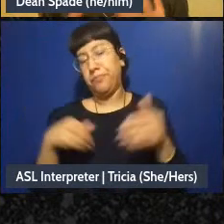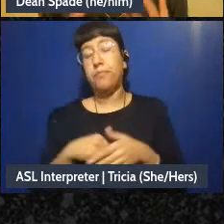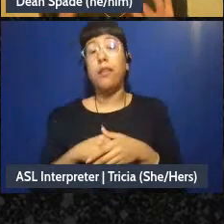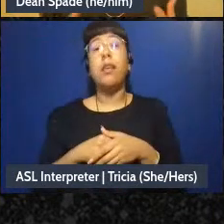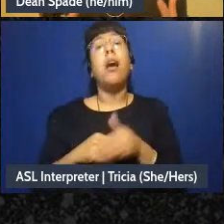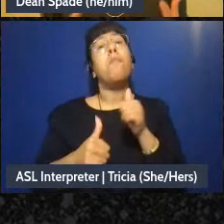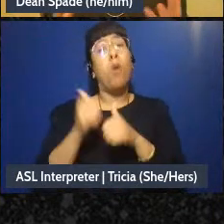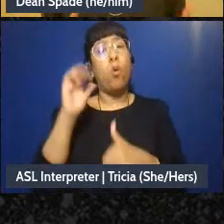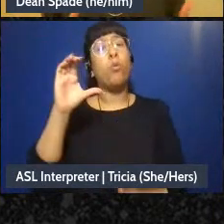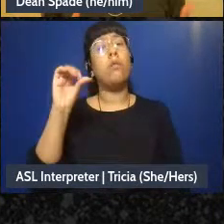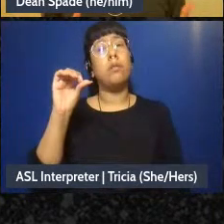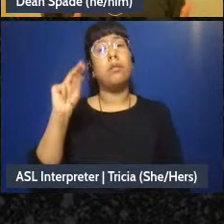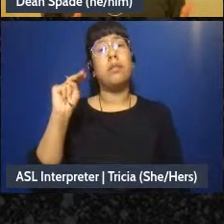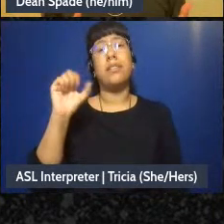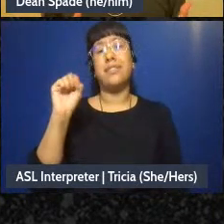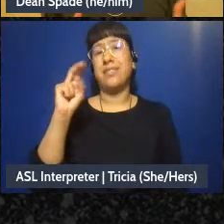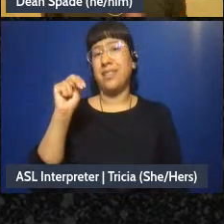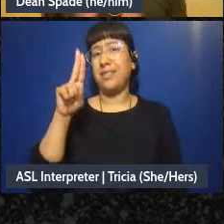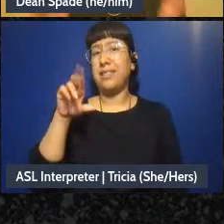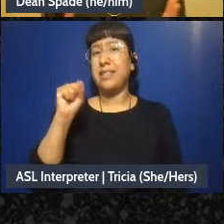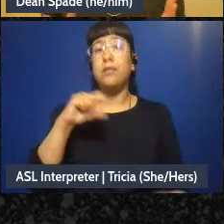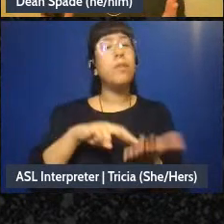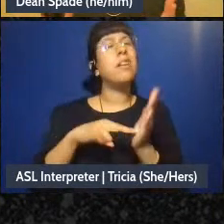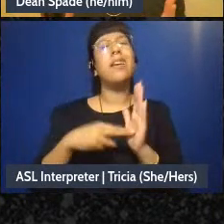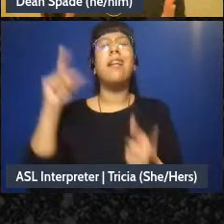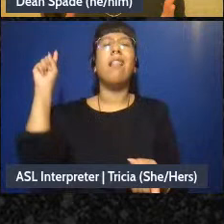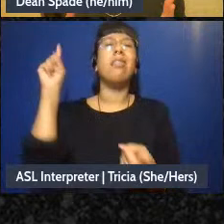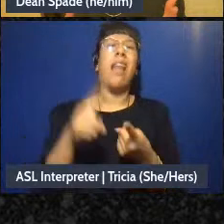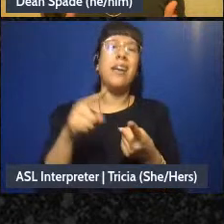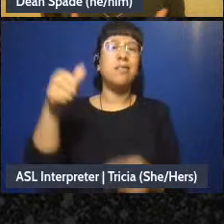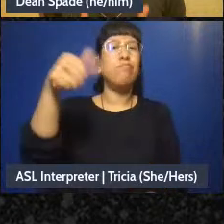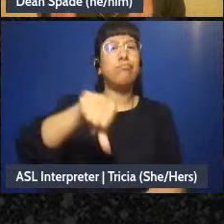shouldn't be a lot of blocking going on, and we'll talk about this more, but, you know, people bring